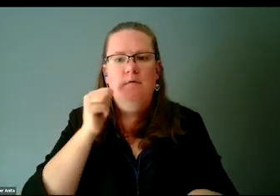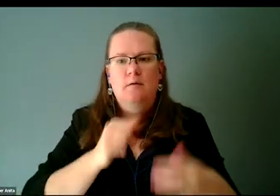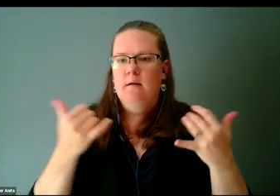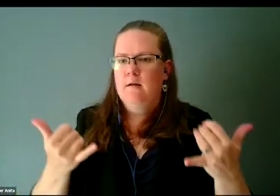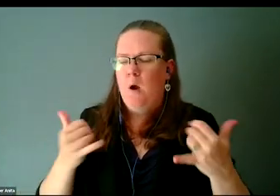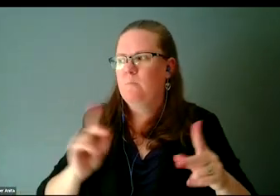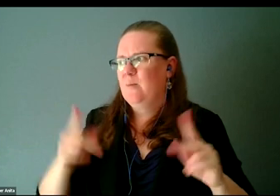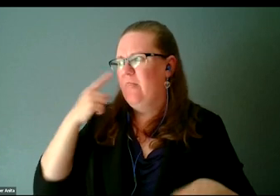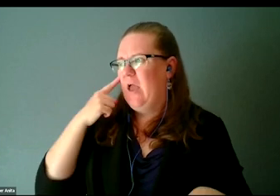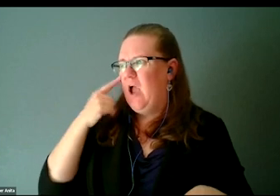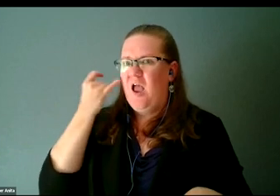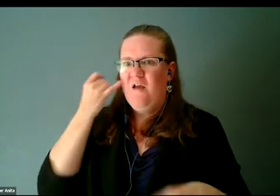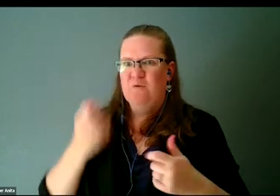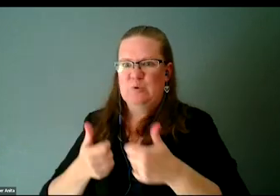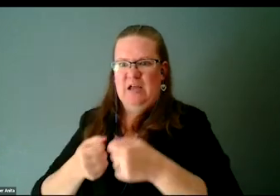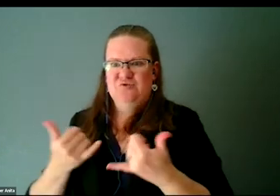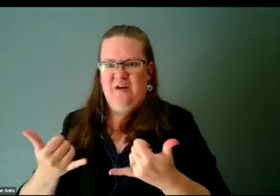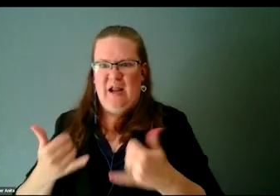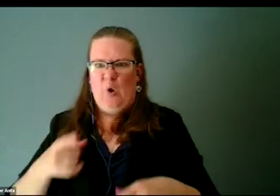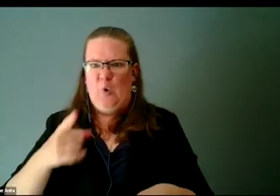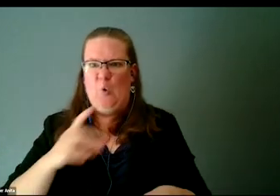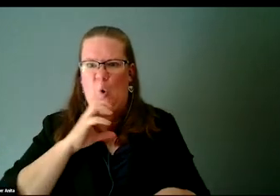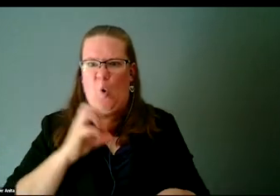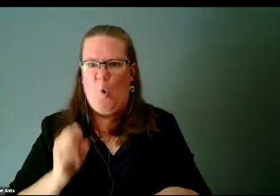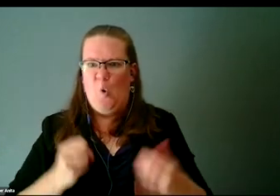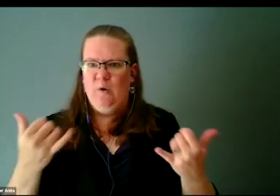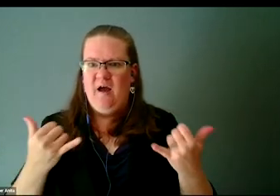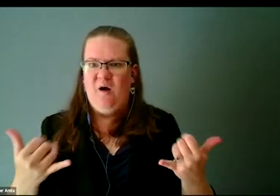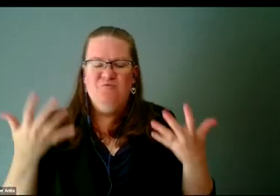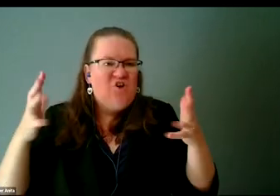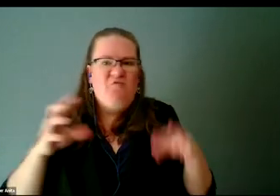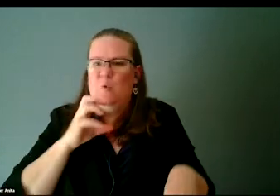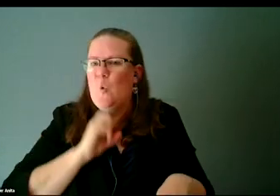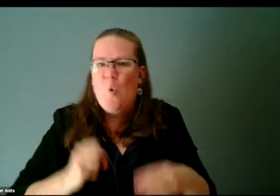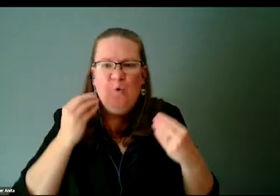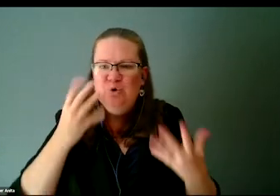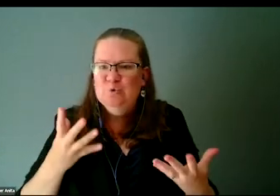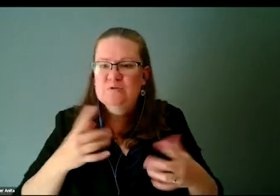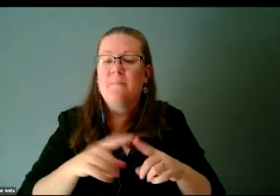at this point you're a dinosaur. It's old news now. Deaf folks brought